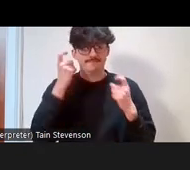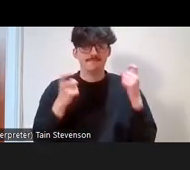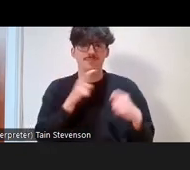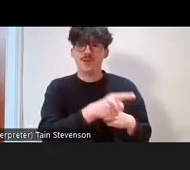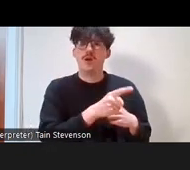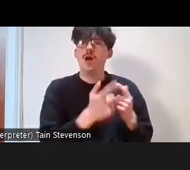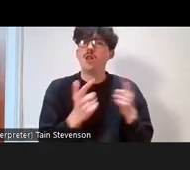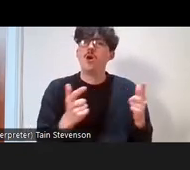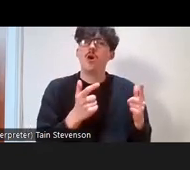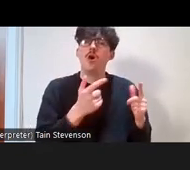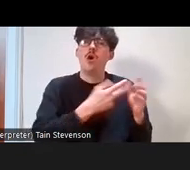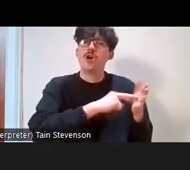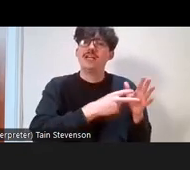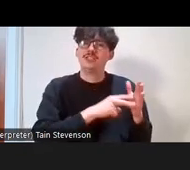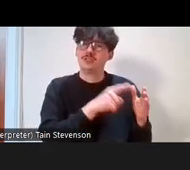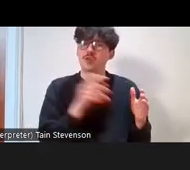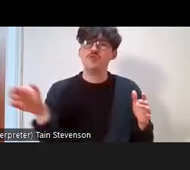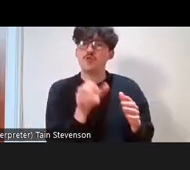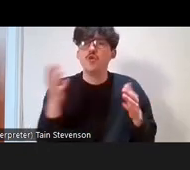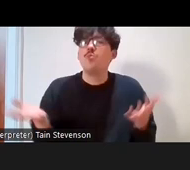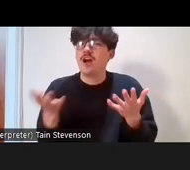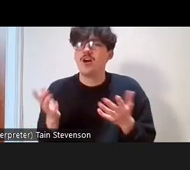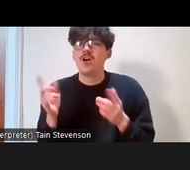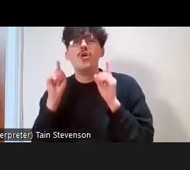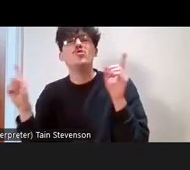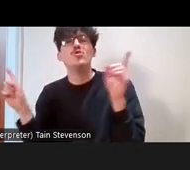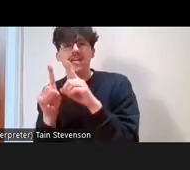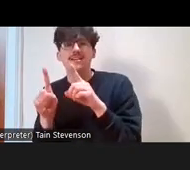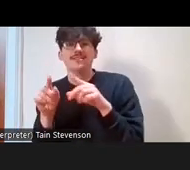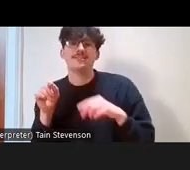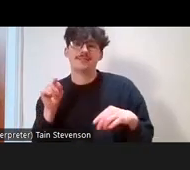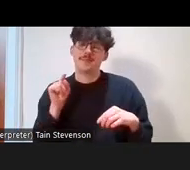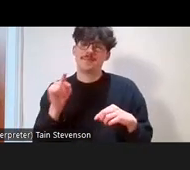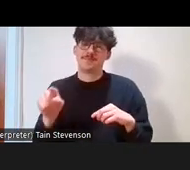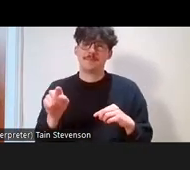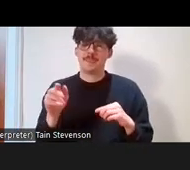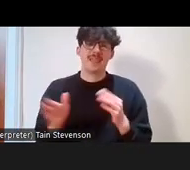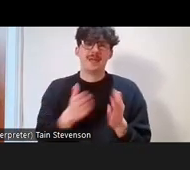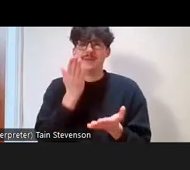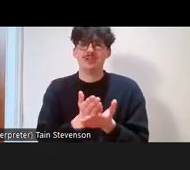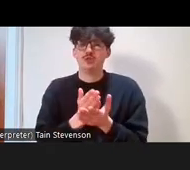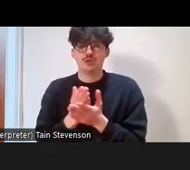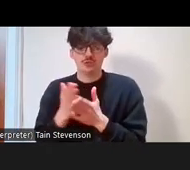universities and so there's kind of making sure that the pool that you're recruiting